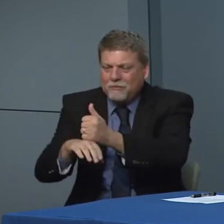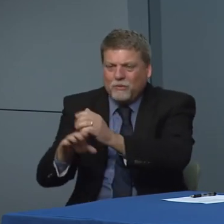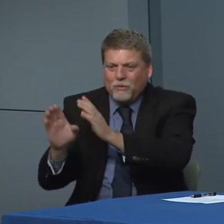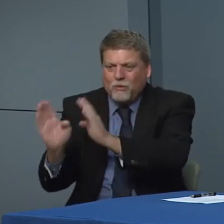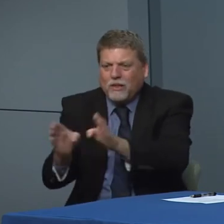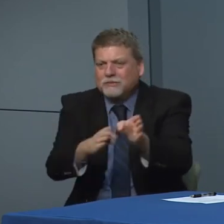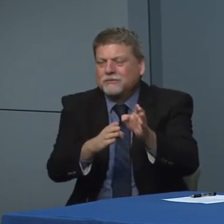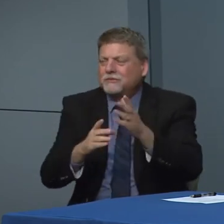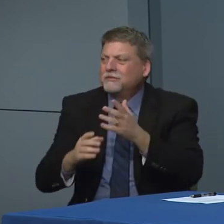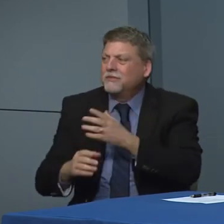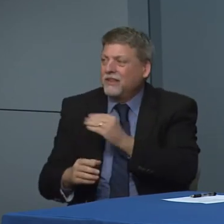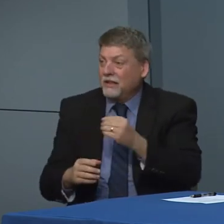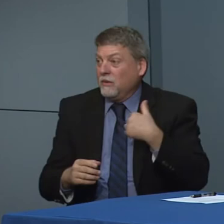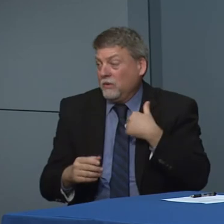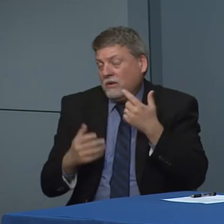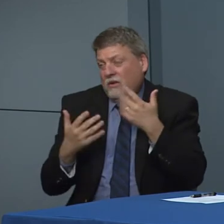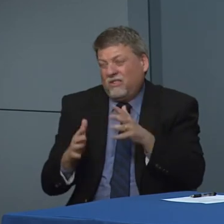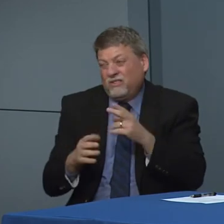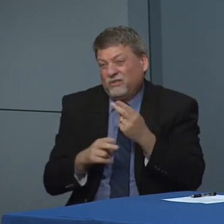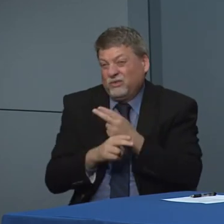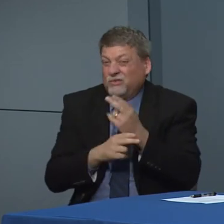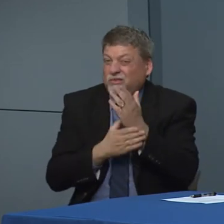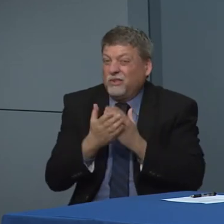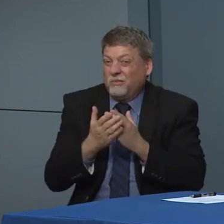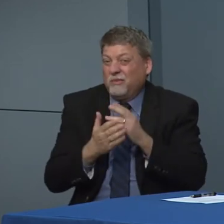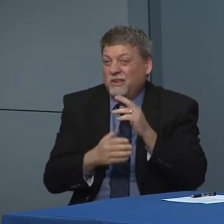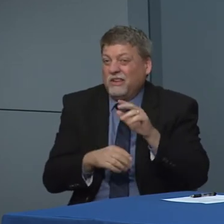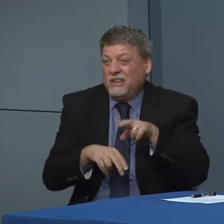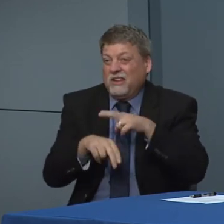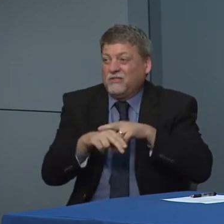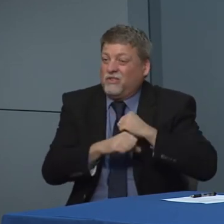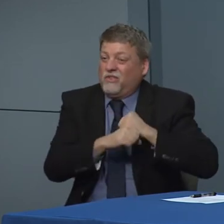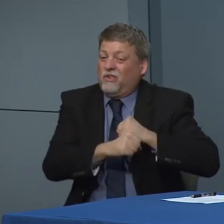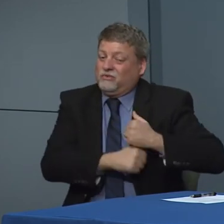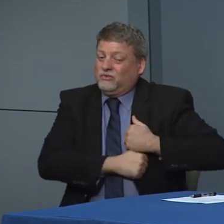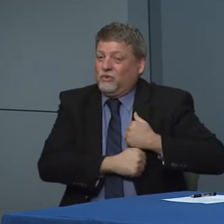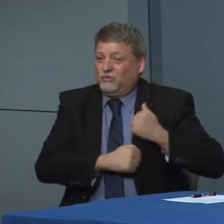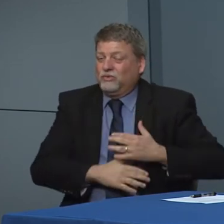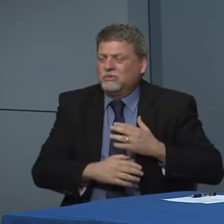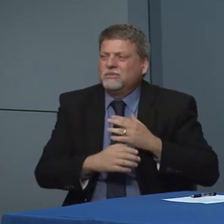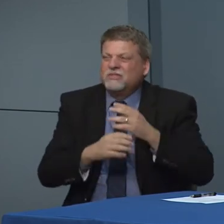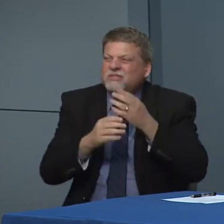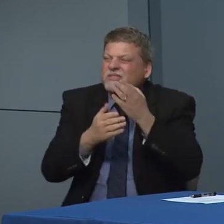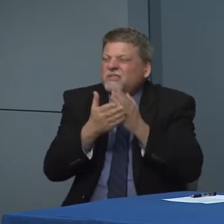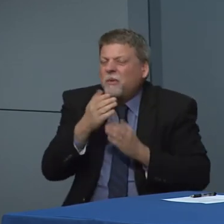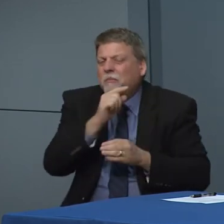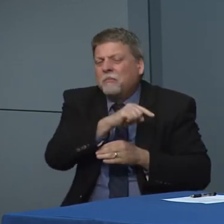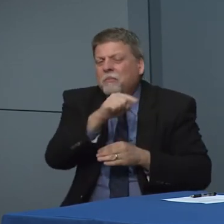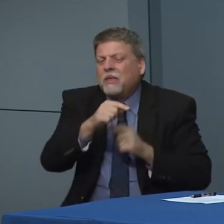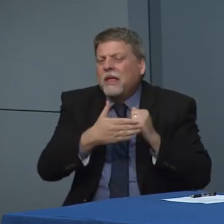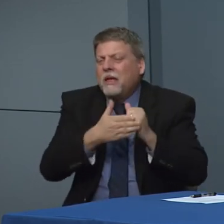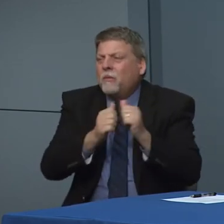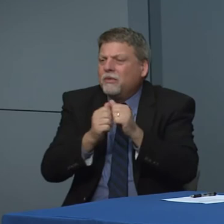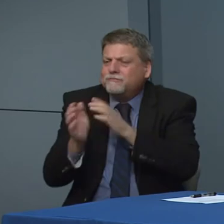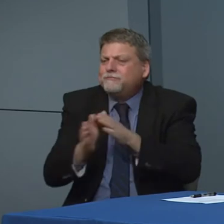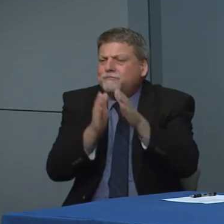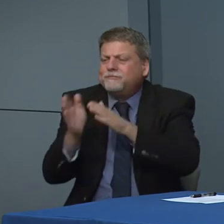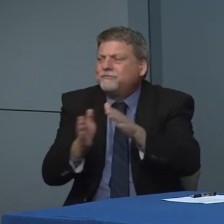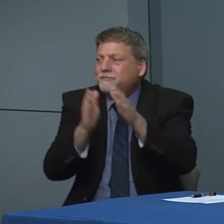experience and we've actually already begun to use a couple and we anticipating new using them in the coming days and